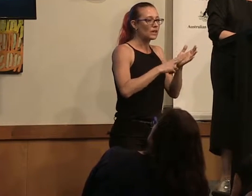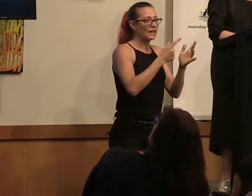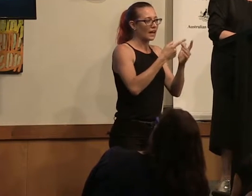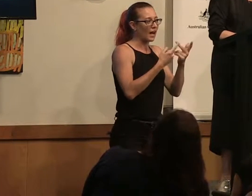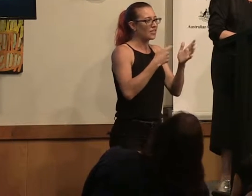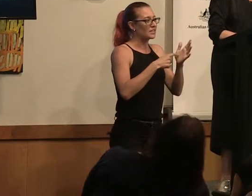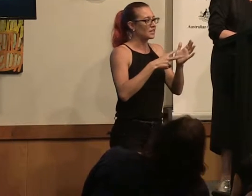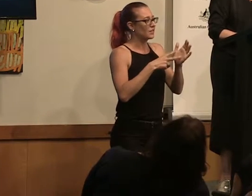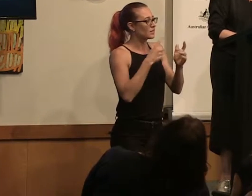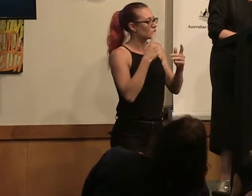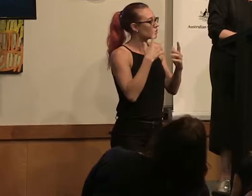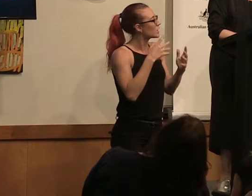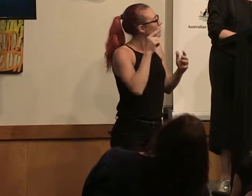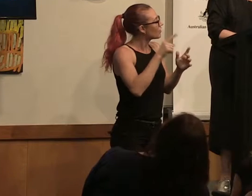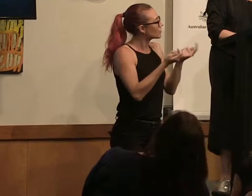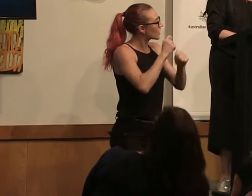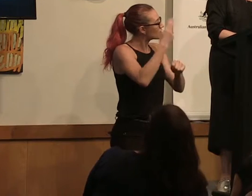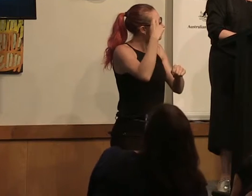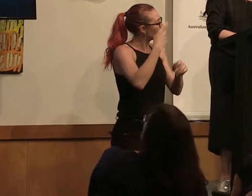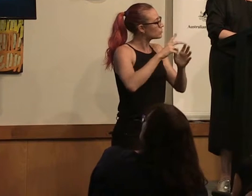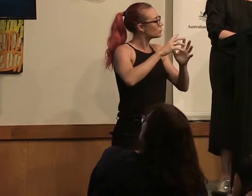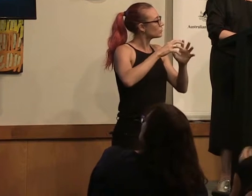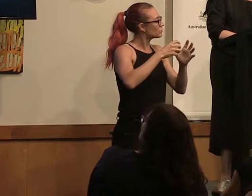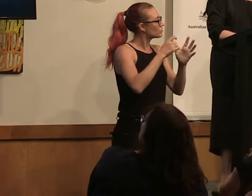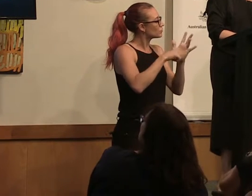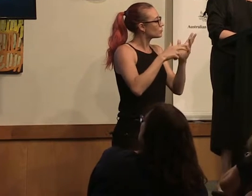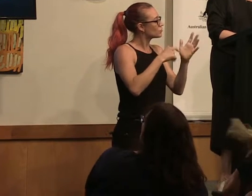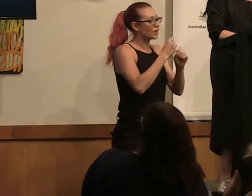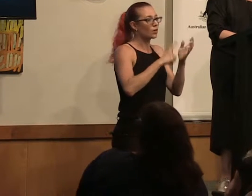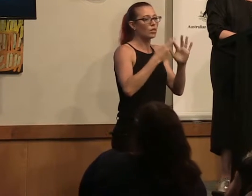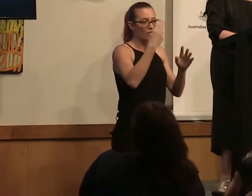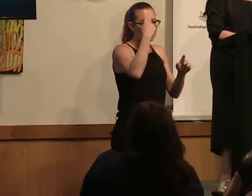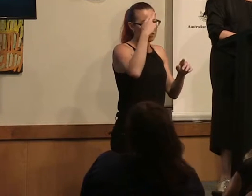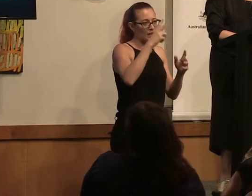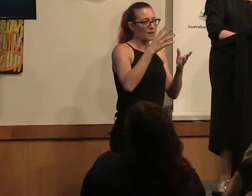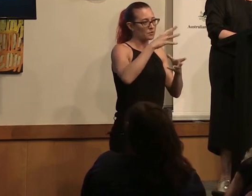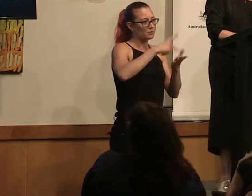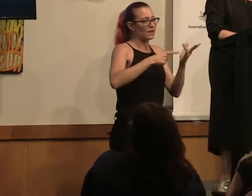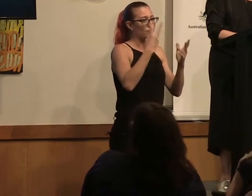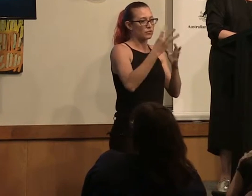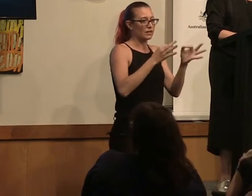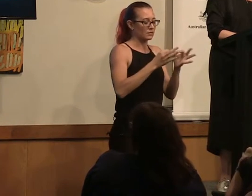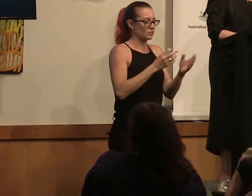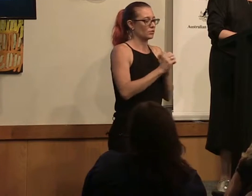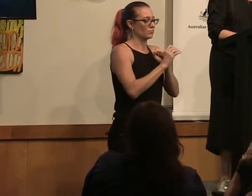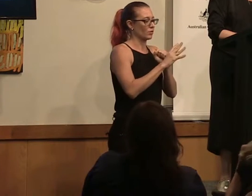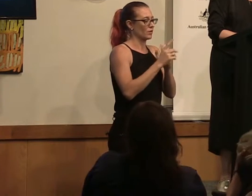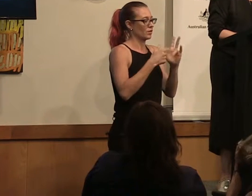Jungle. The renaming and the rebranding cancel coincided with three initiatives; the promotion of Chloe Rickard to partner